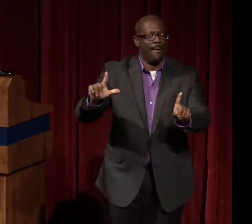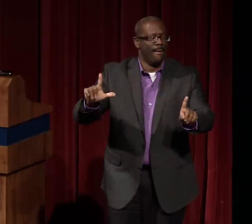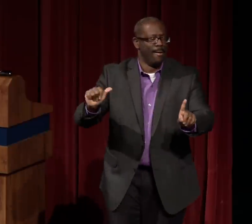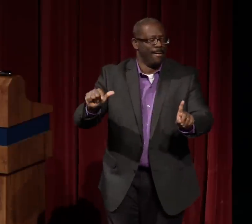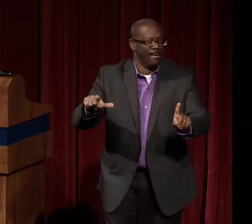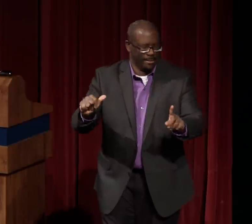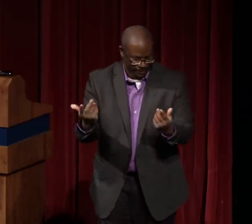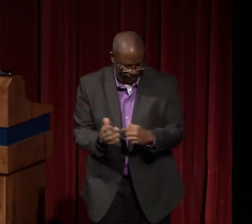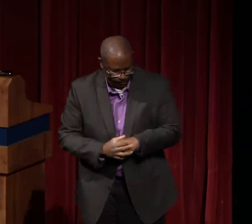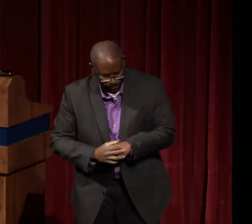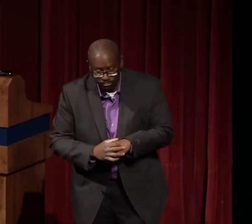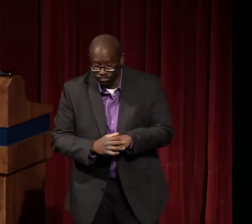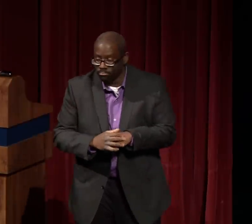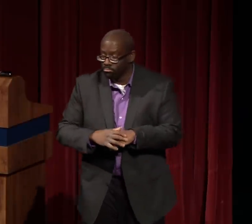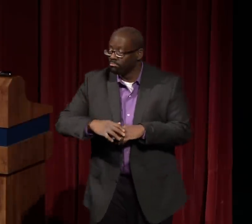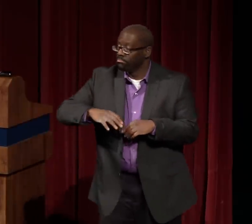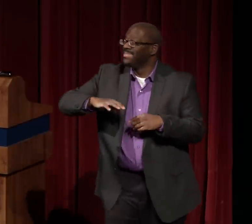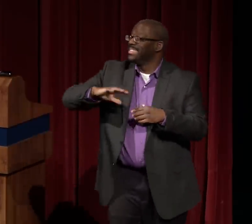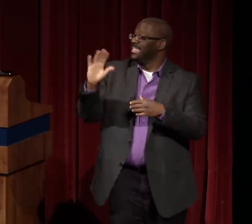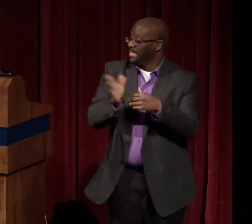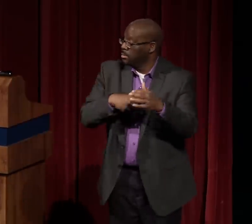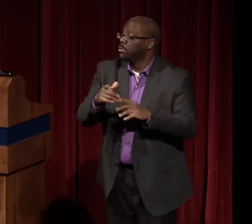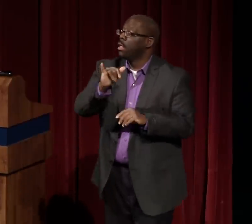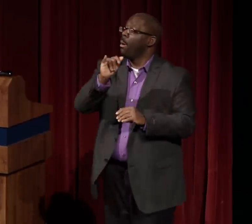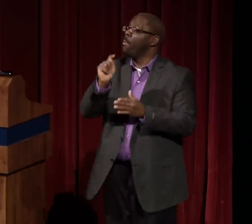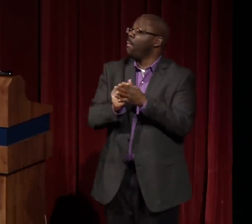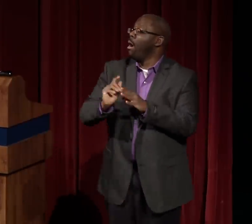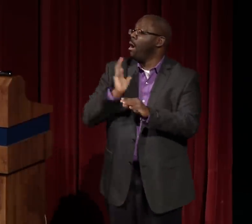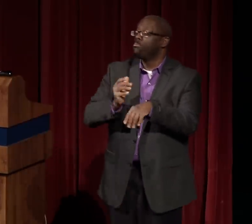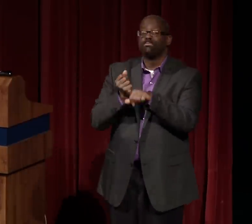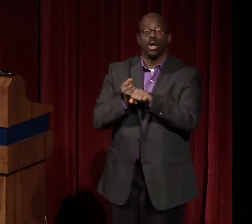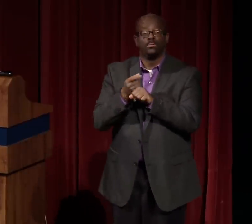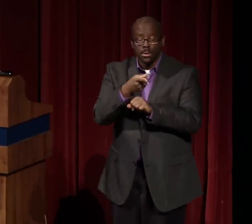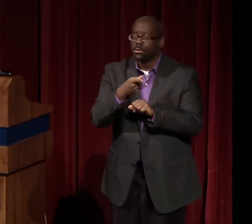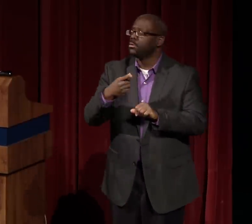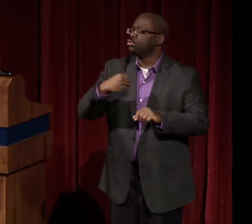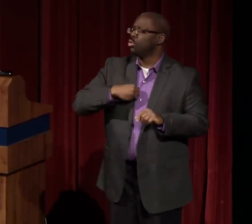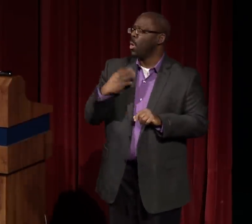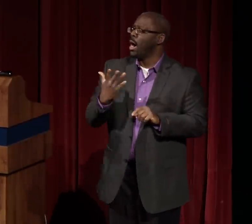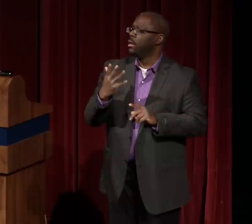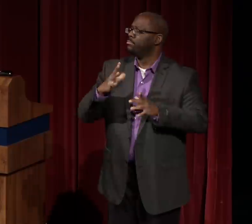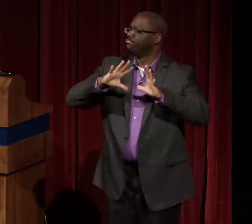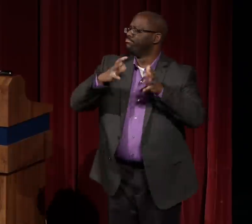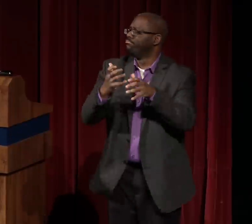back in New York before it went to Los Angeles.